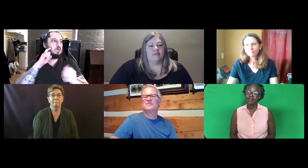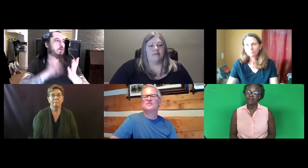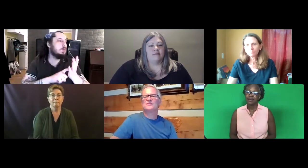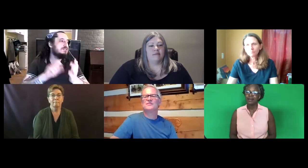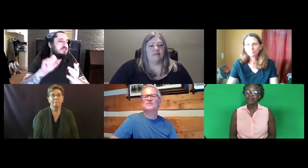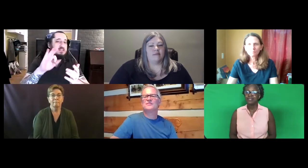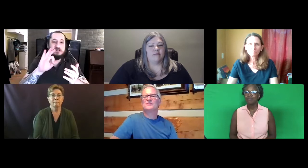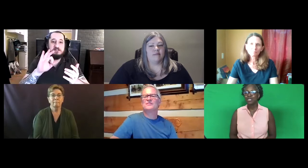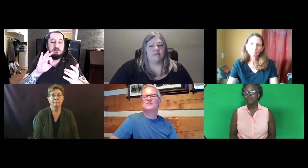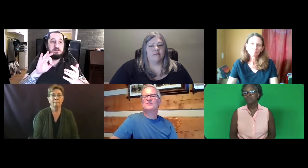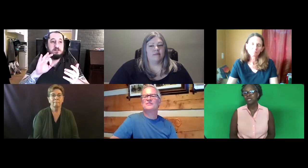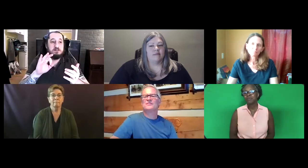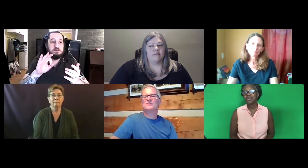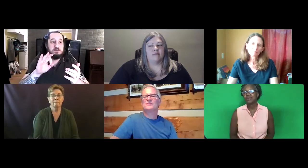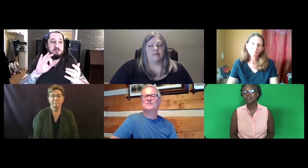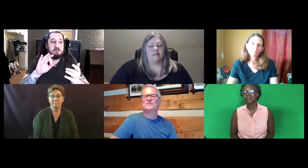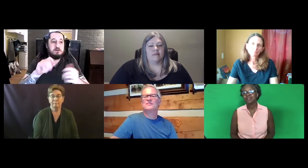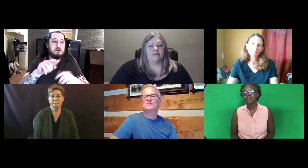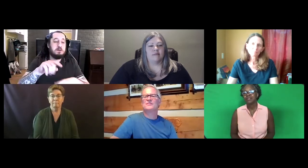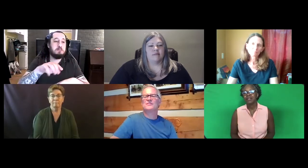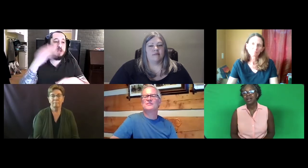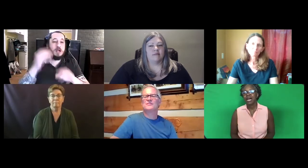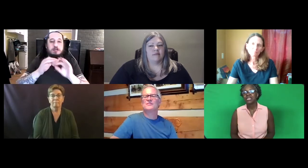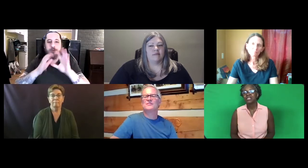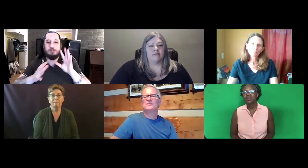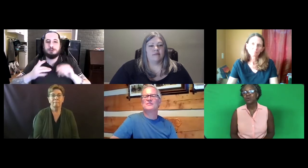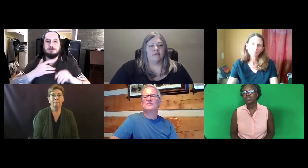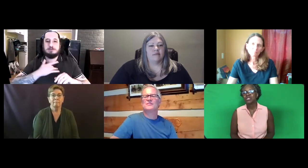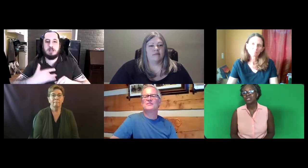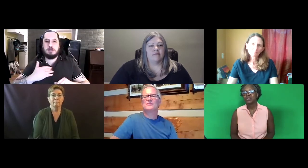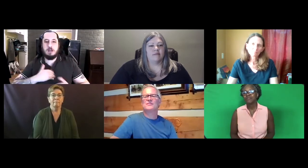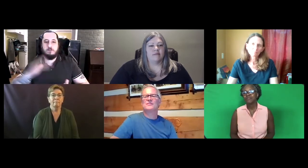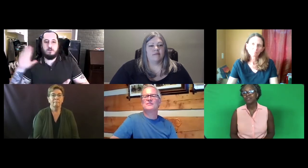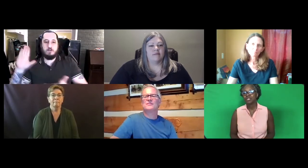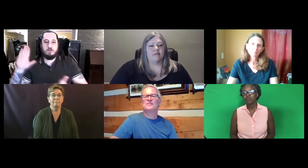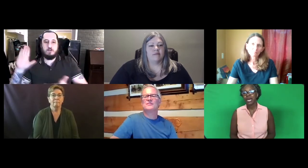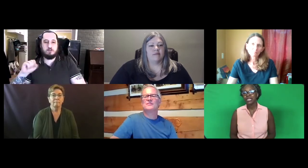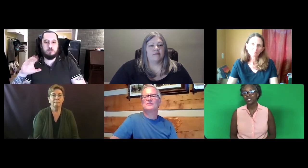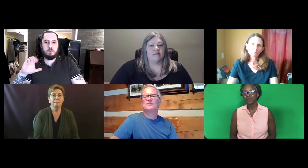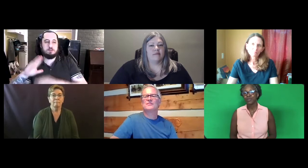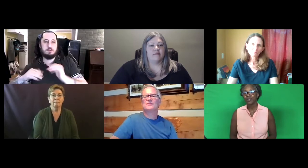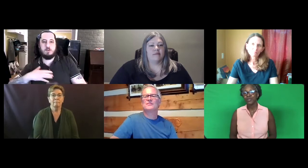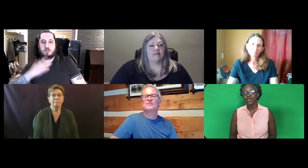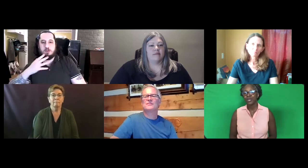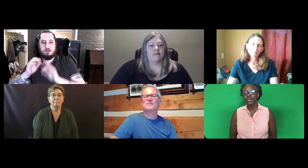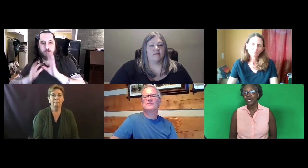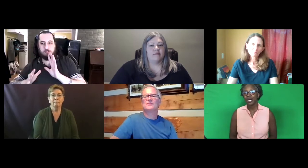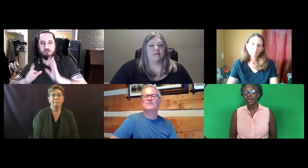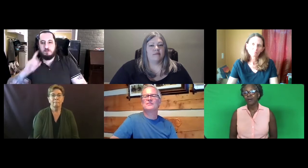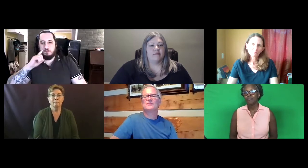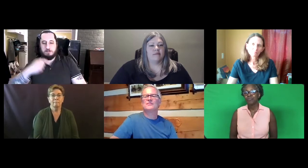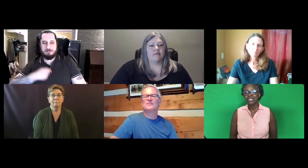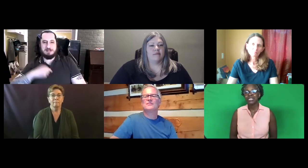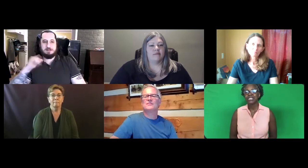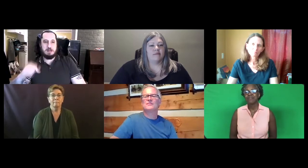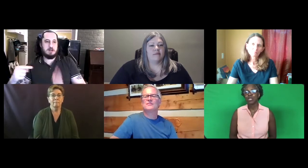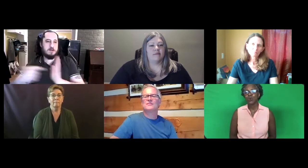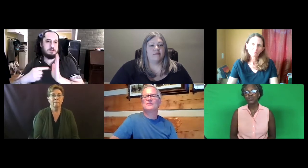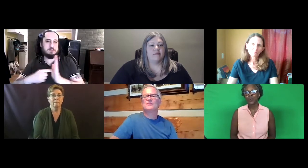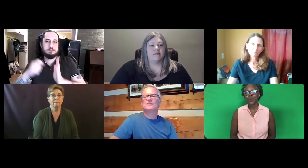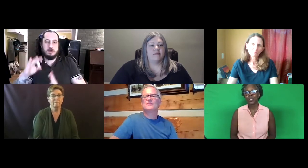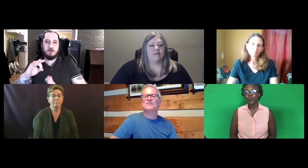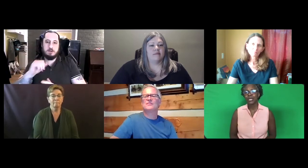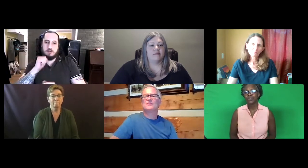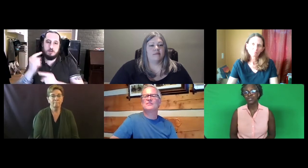Sometime maybe I can notice if there's a Black interpreter that tends to have a lower score